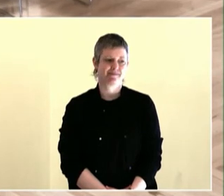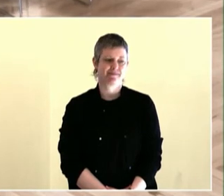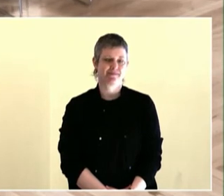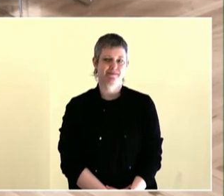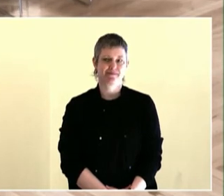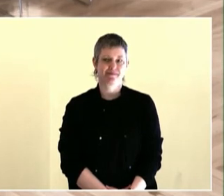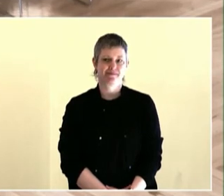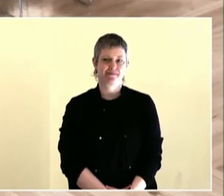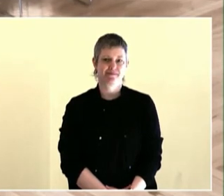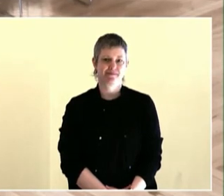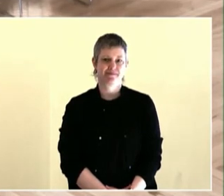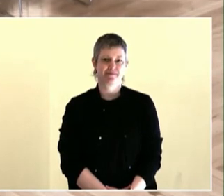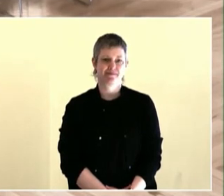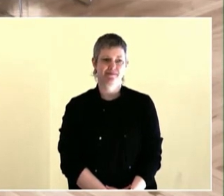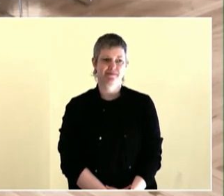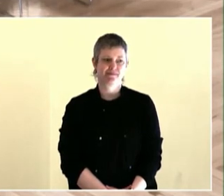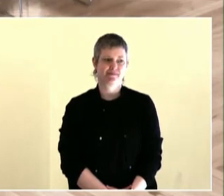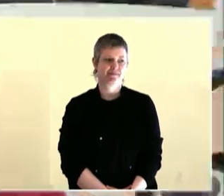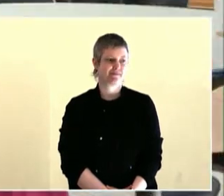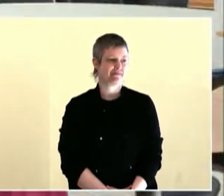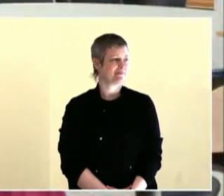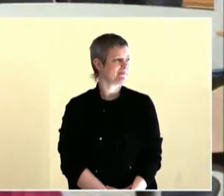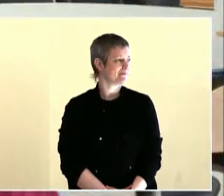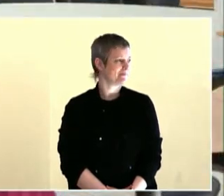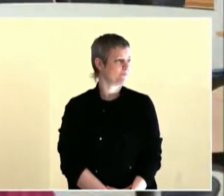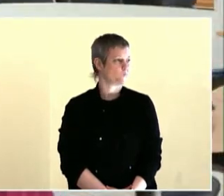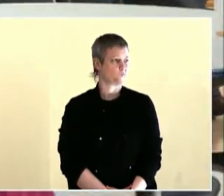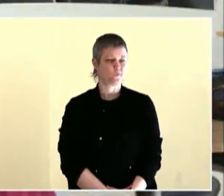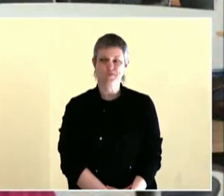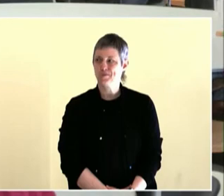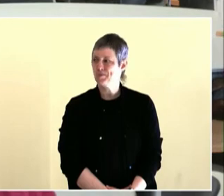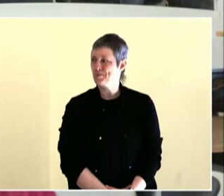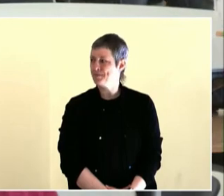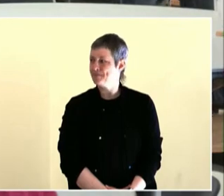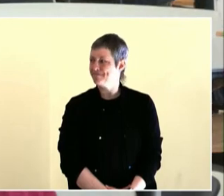the difference between the United States and the place where I was exposed in Mexico,